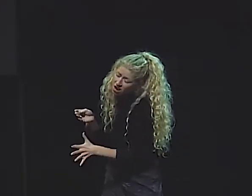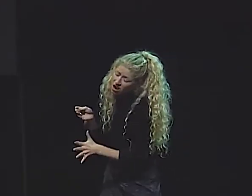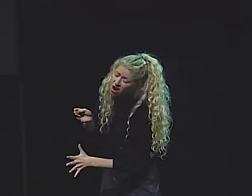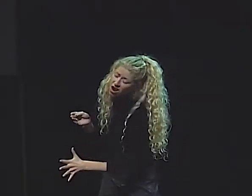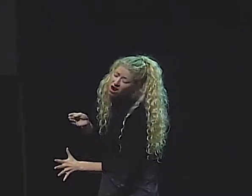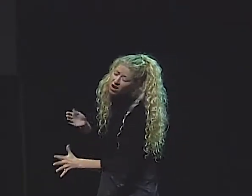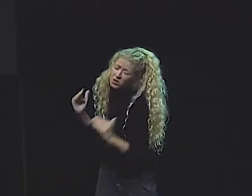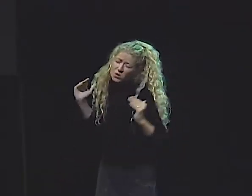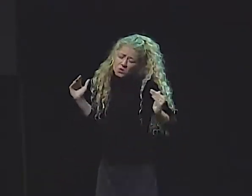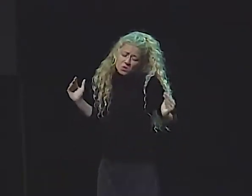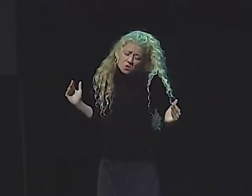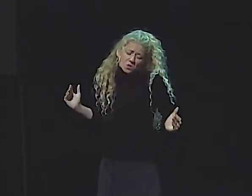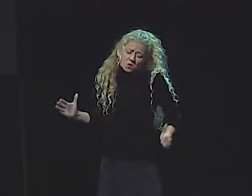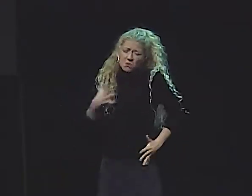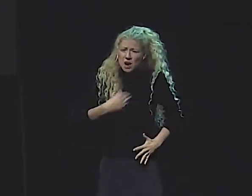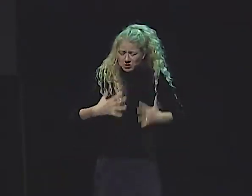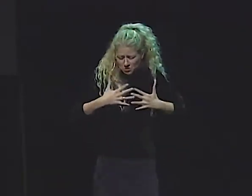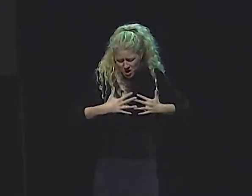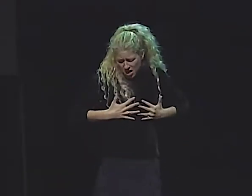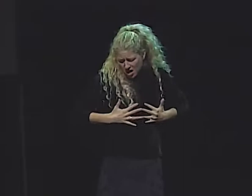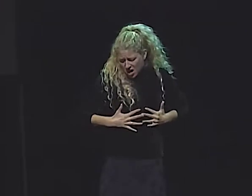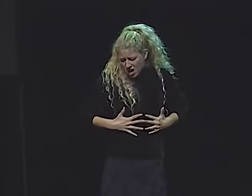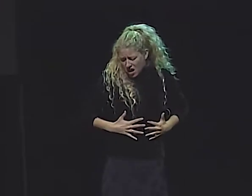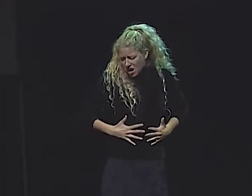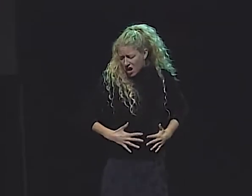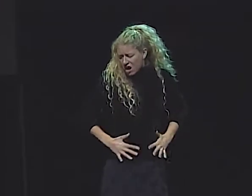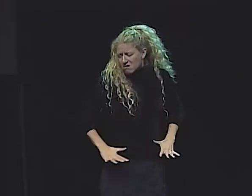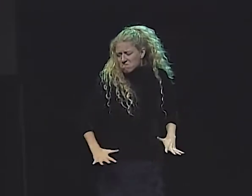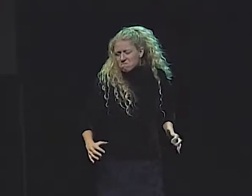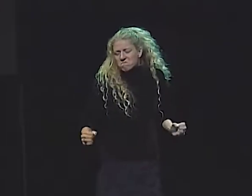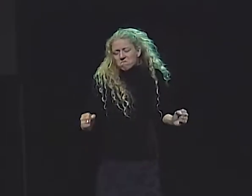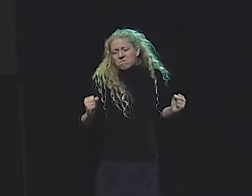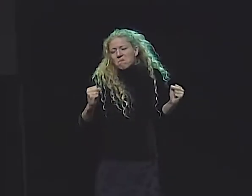WITH THEIR GORGEOUS, WHITE WINGS...